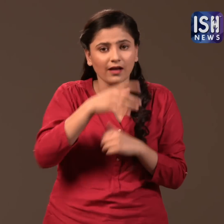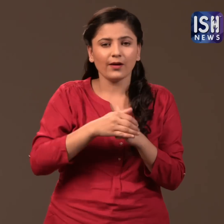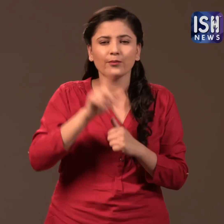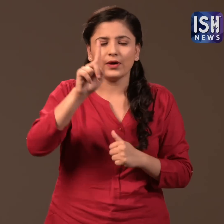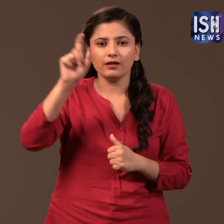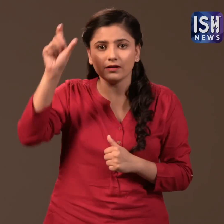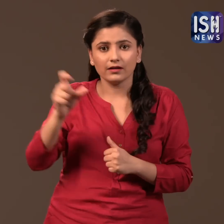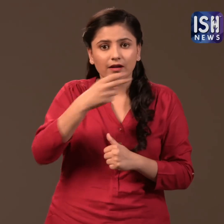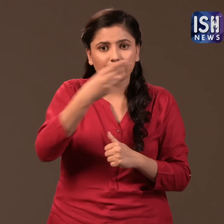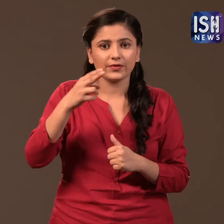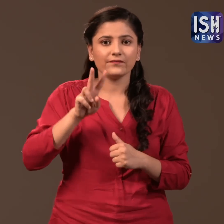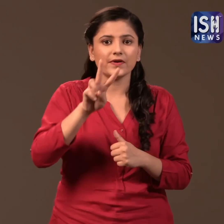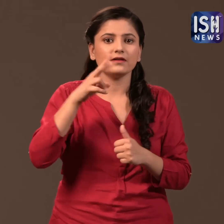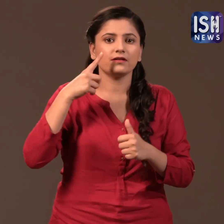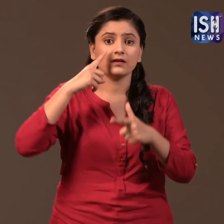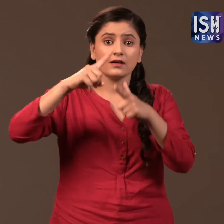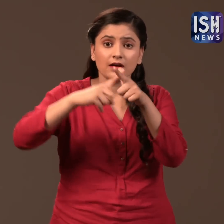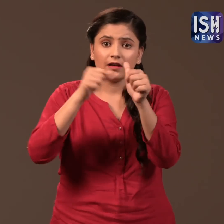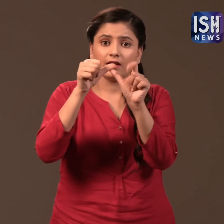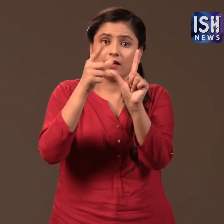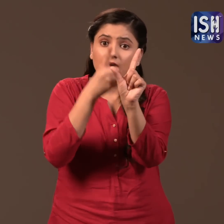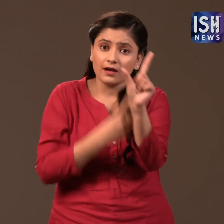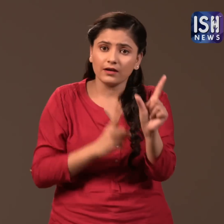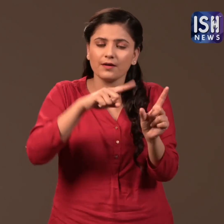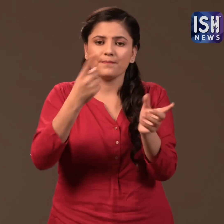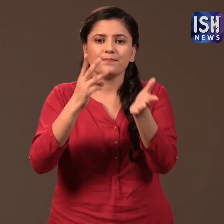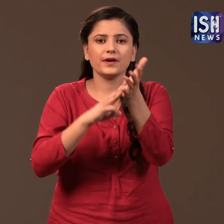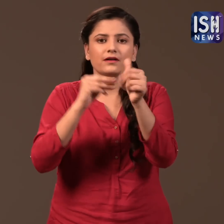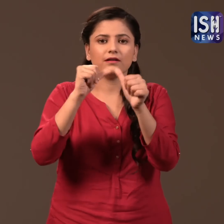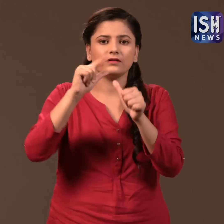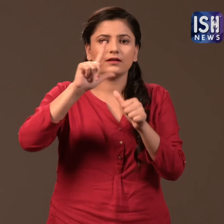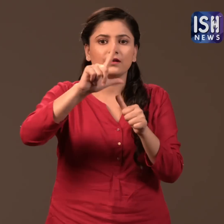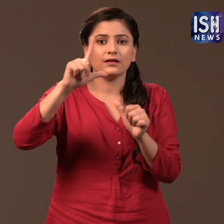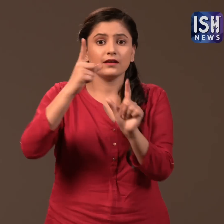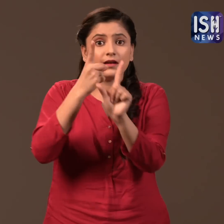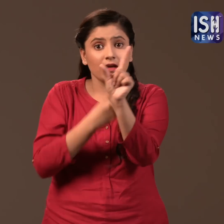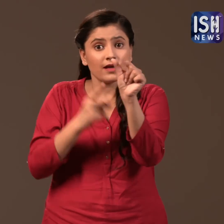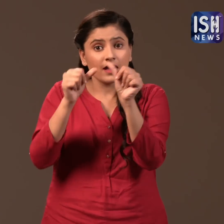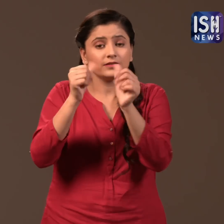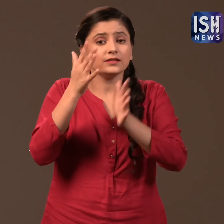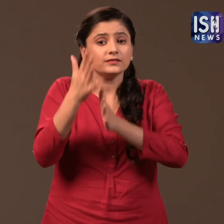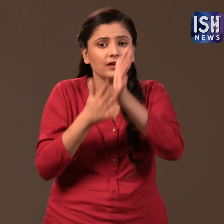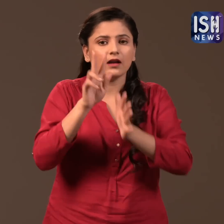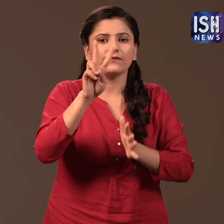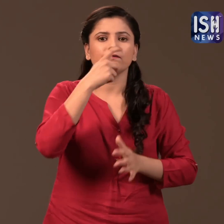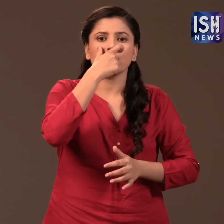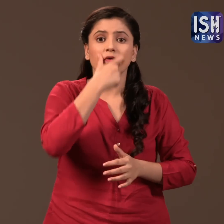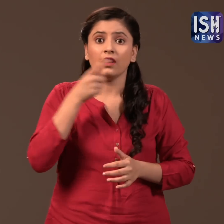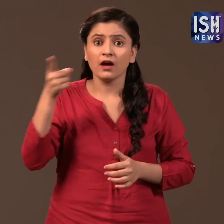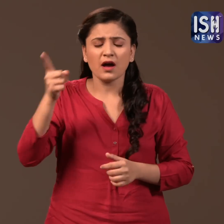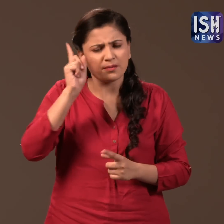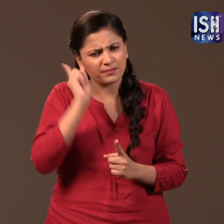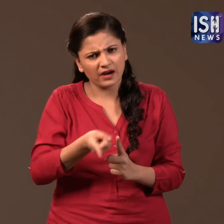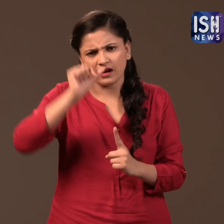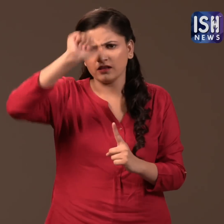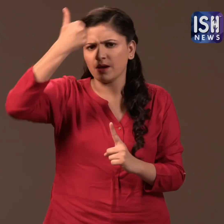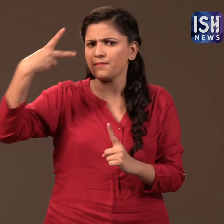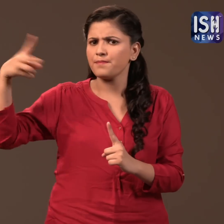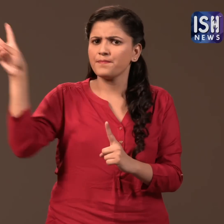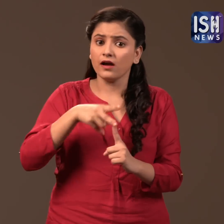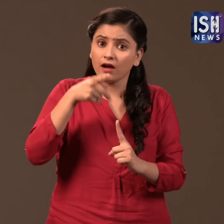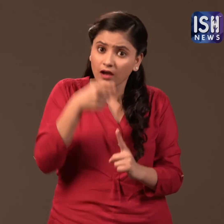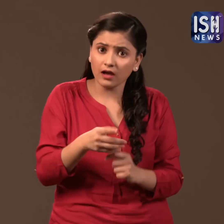Vijay Mallya, this is his sign name. India wants to bring him back to the country.